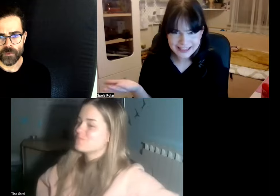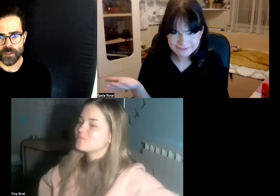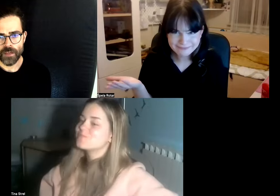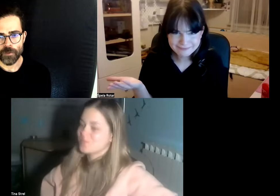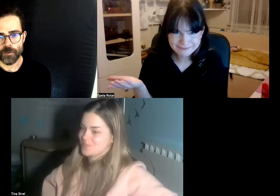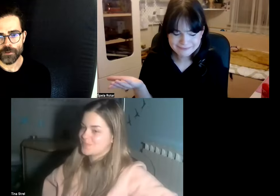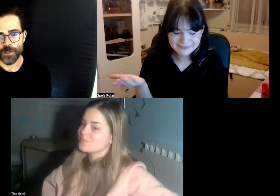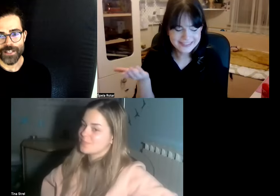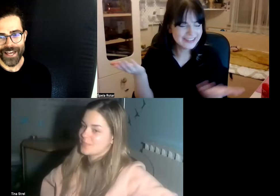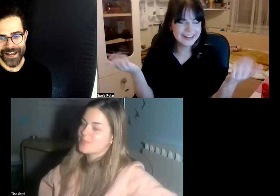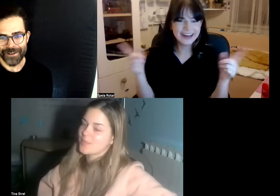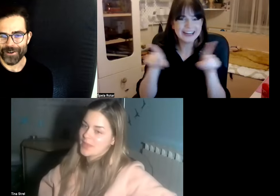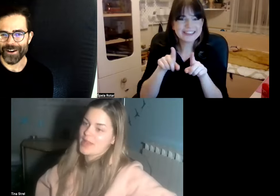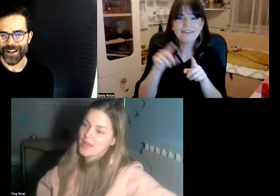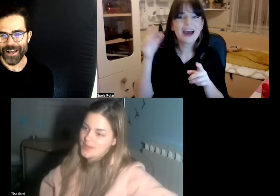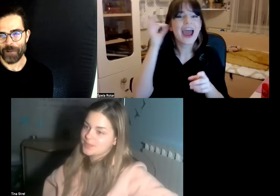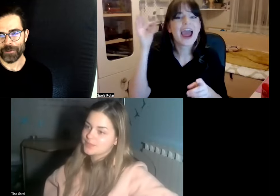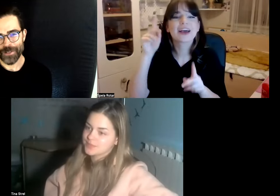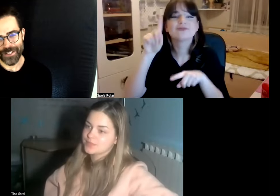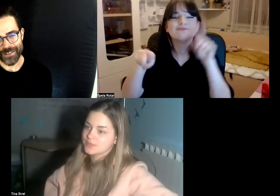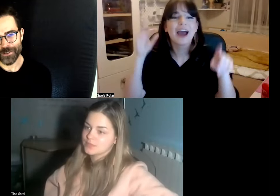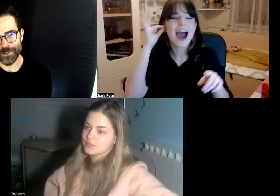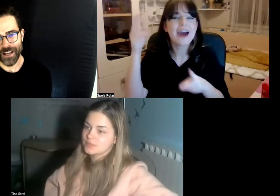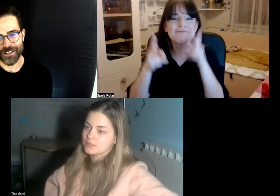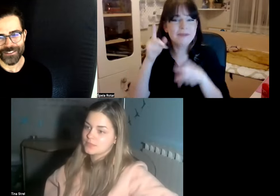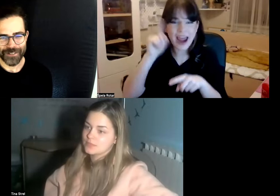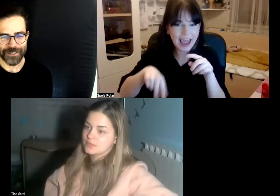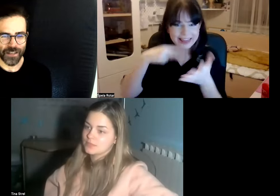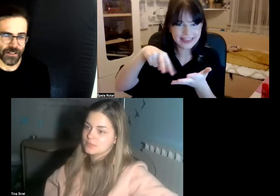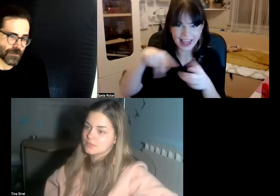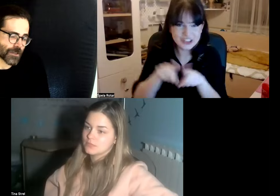deaf people do not care about music or you know I'm not really good dancers